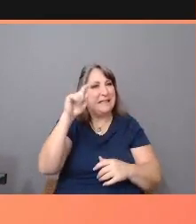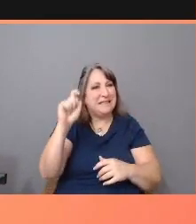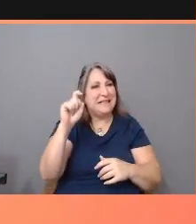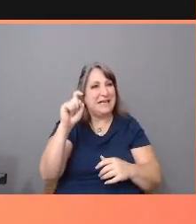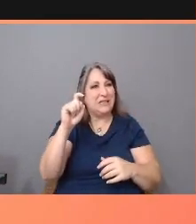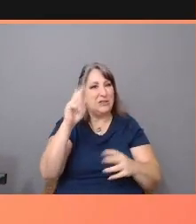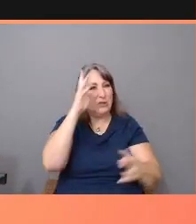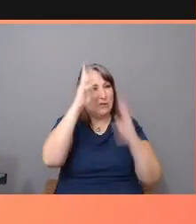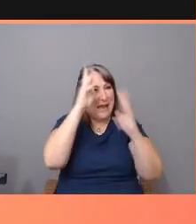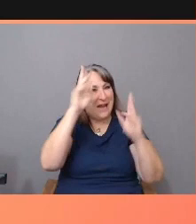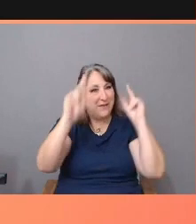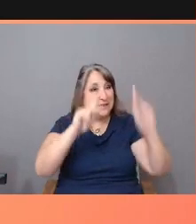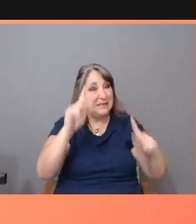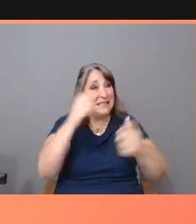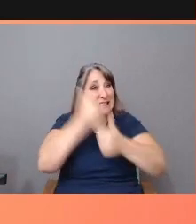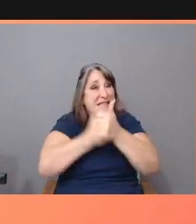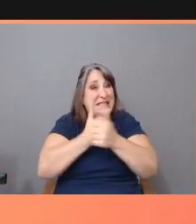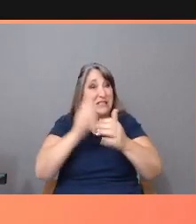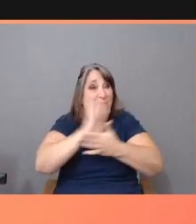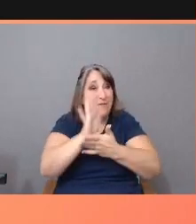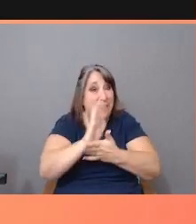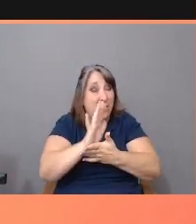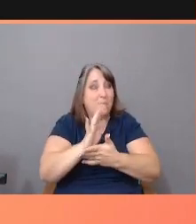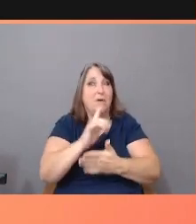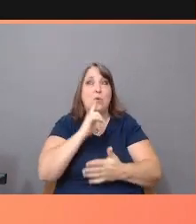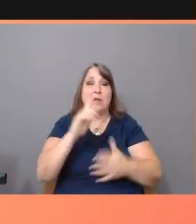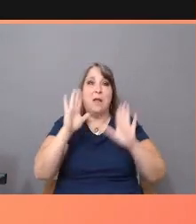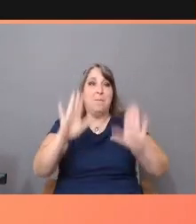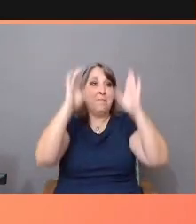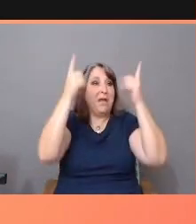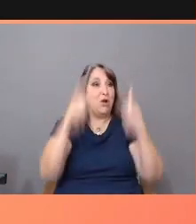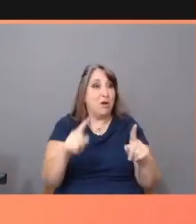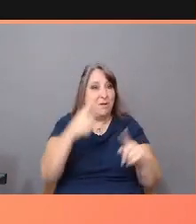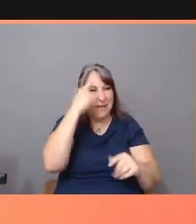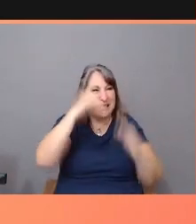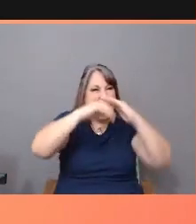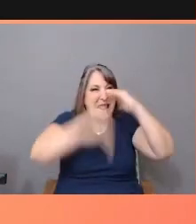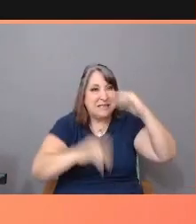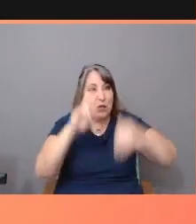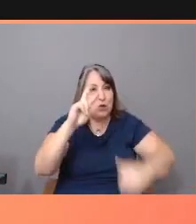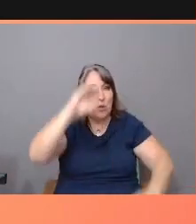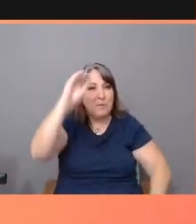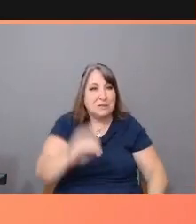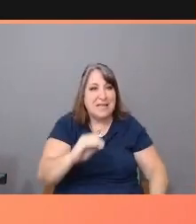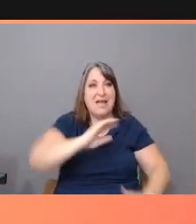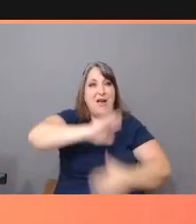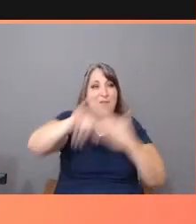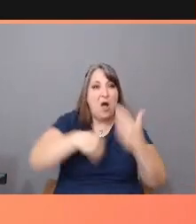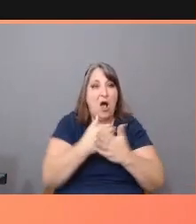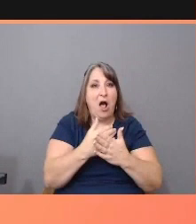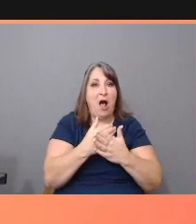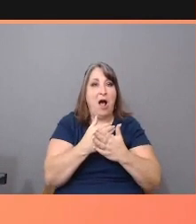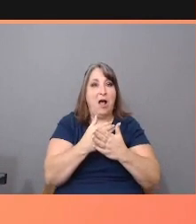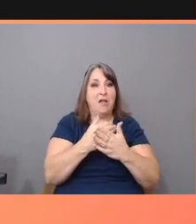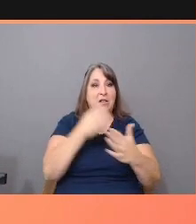is a miracle given that less than 2% of all philanthropic funding goes